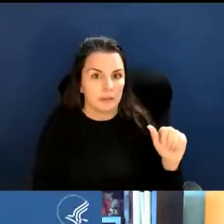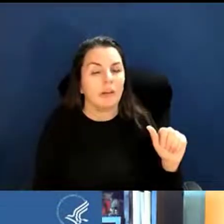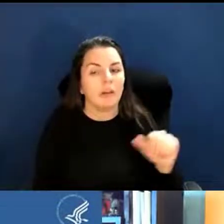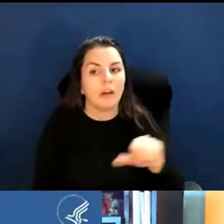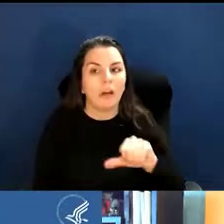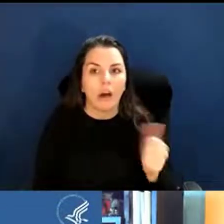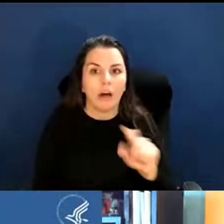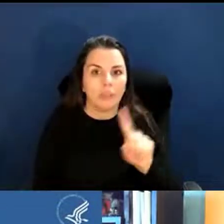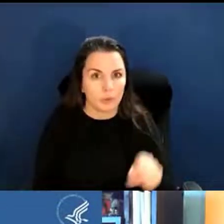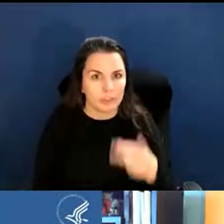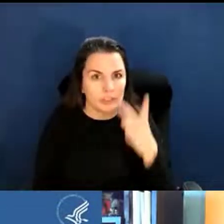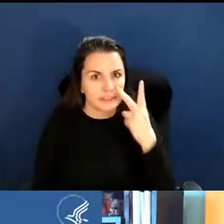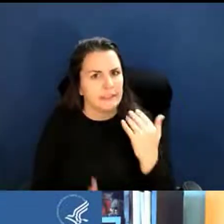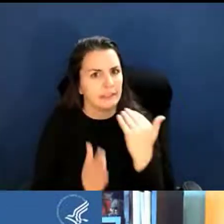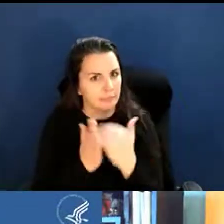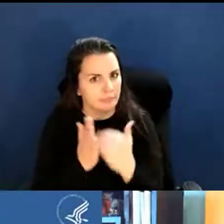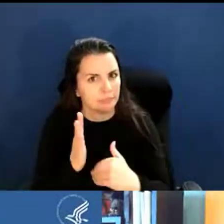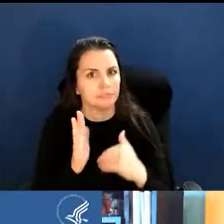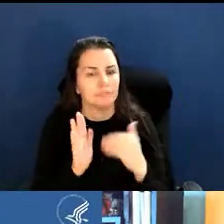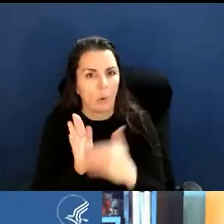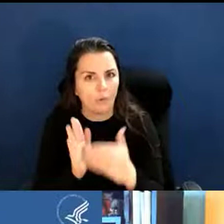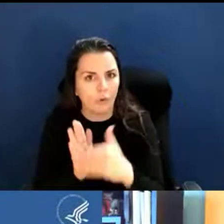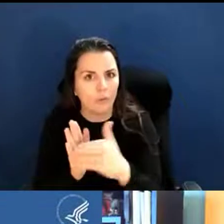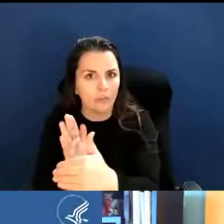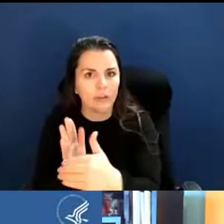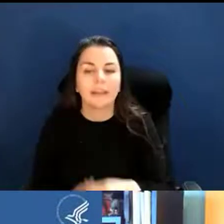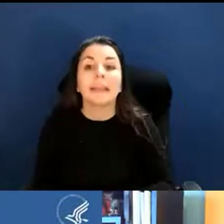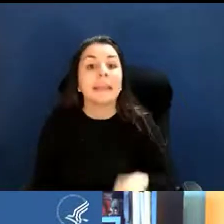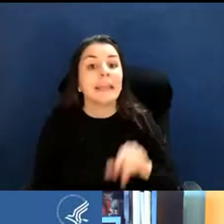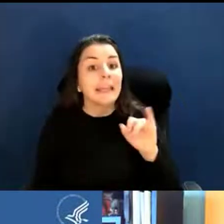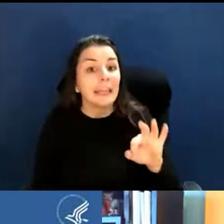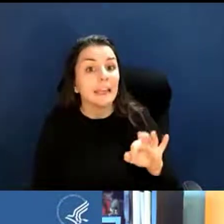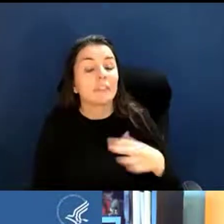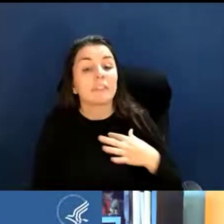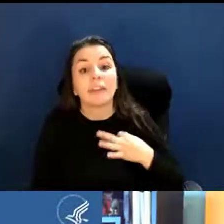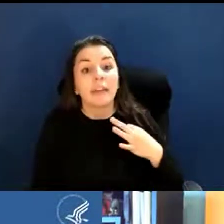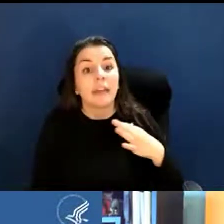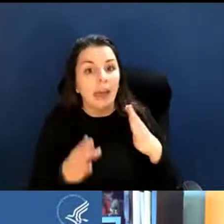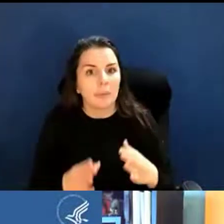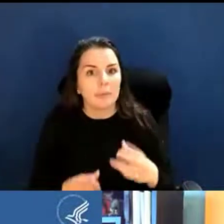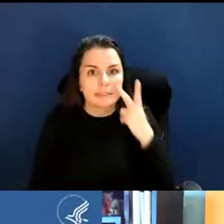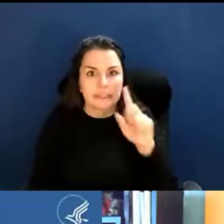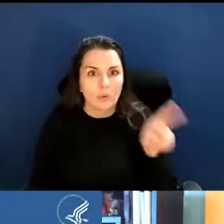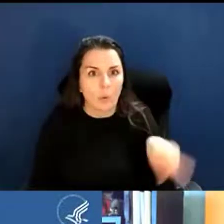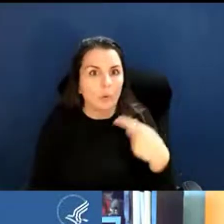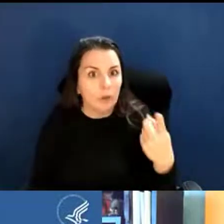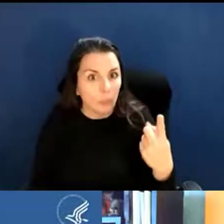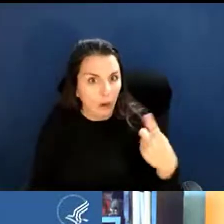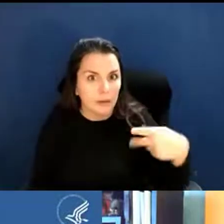is what should an applicant do if they only see one PO listed and they're not getting back to them?